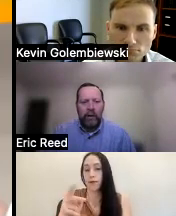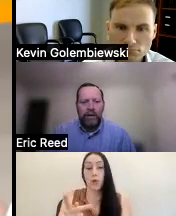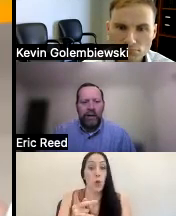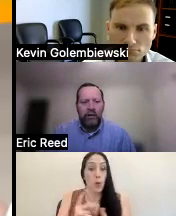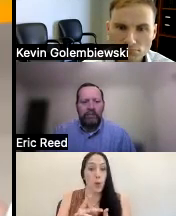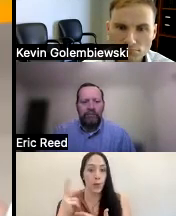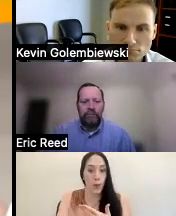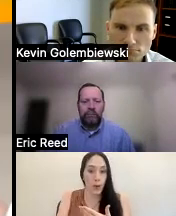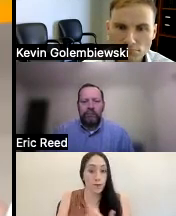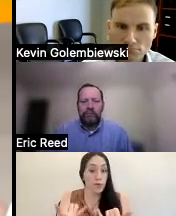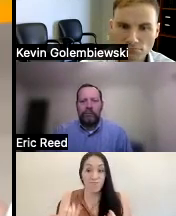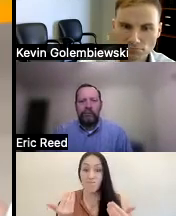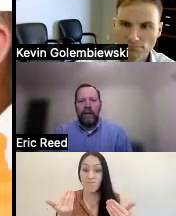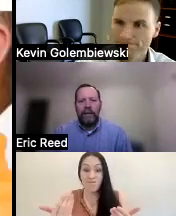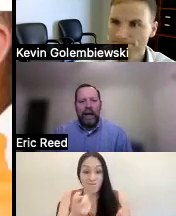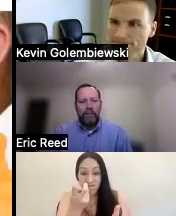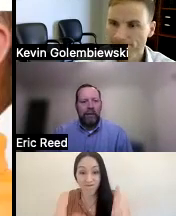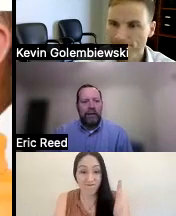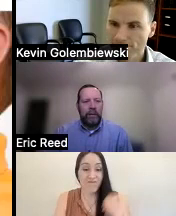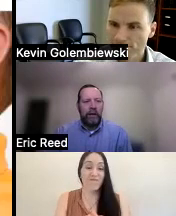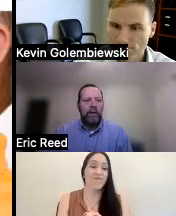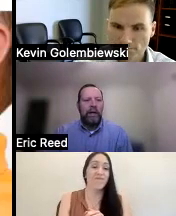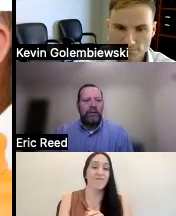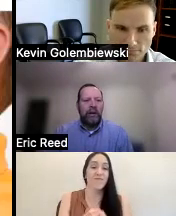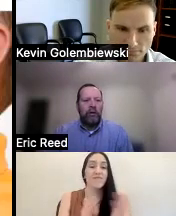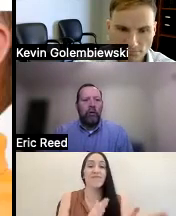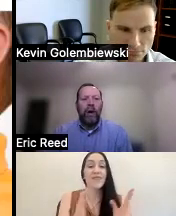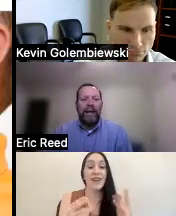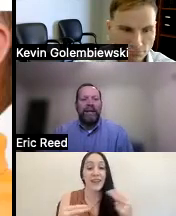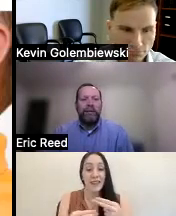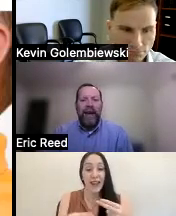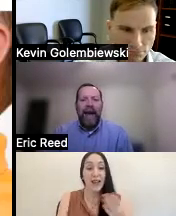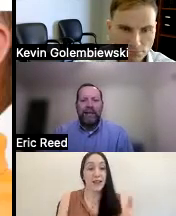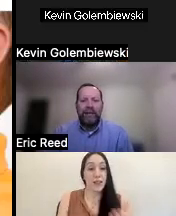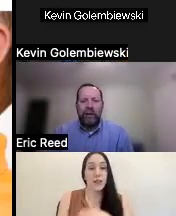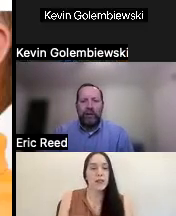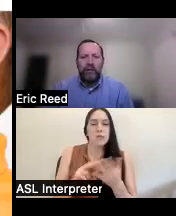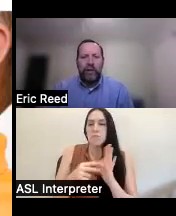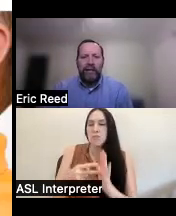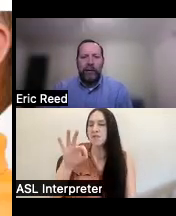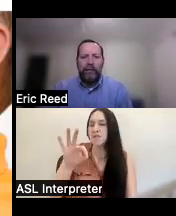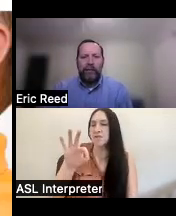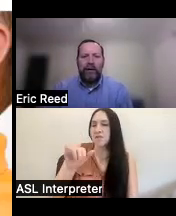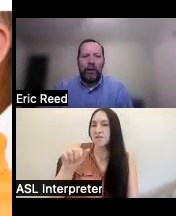the presentation next slide please there we go so what is fast so as John said we have a very